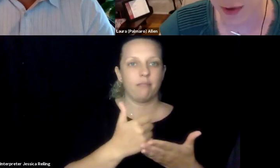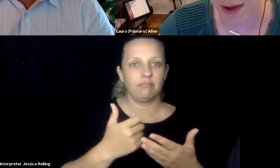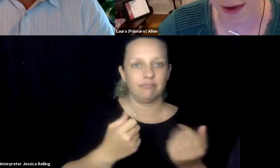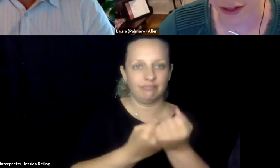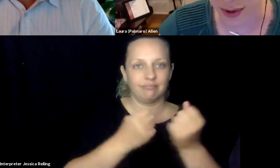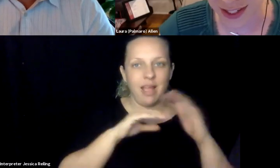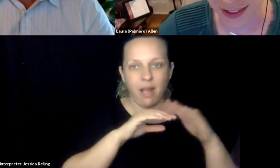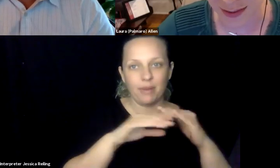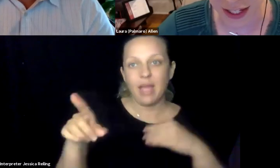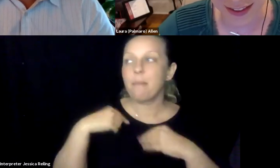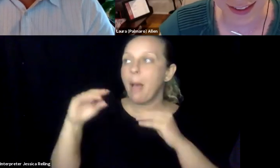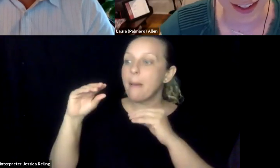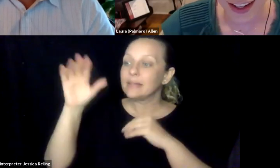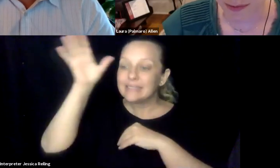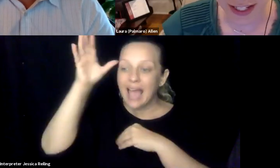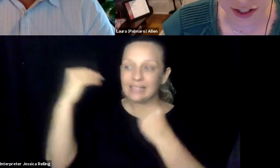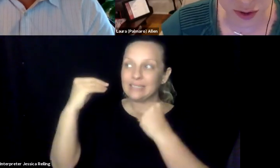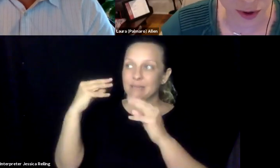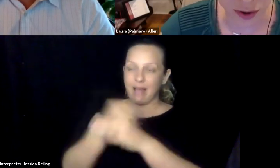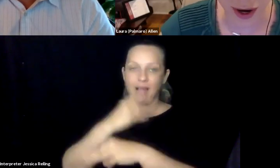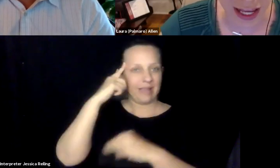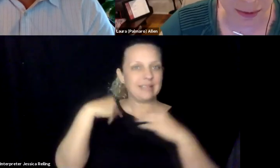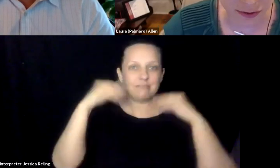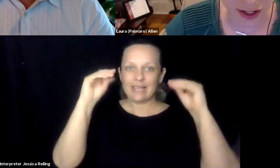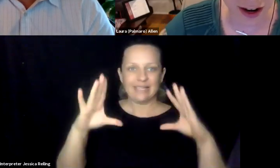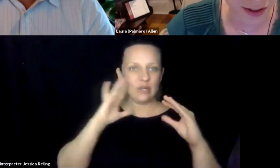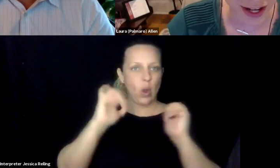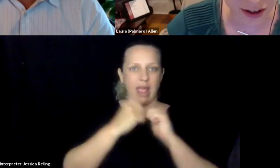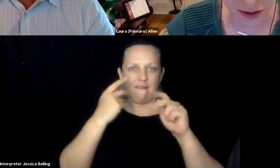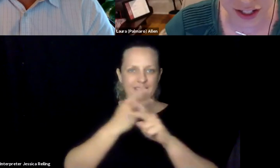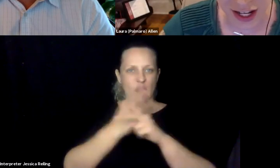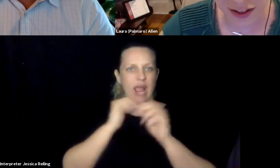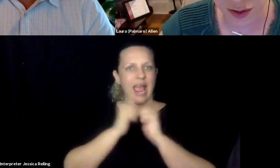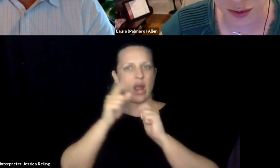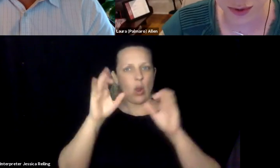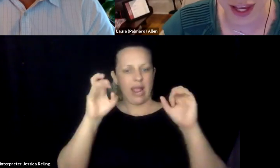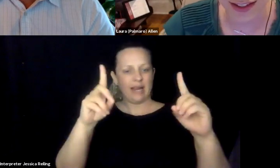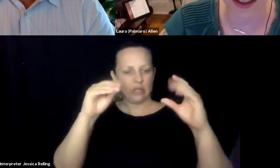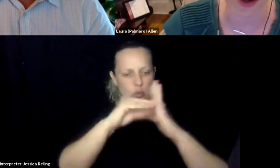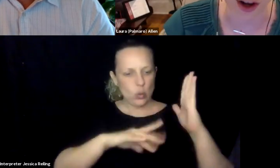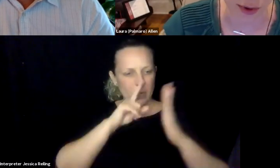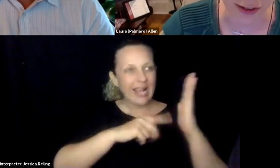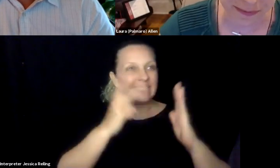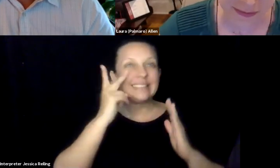after school and my parents would literally read aloud to me to bridge those gaps. And my dad would teach me all my math courses because my